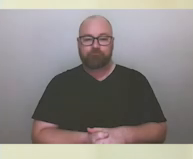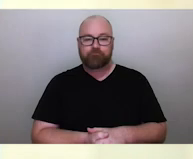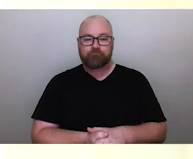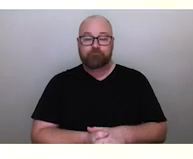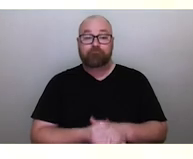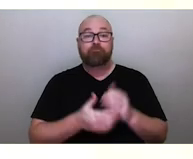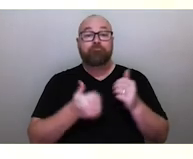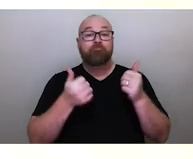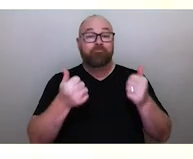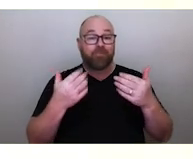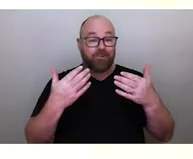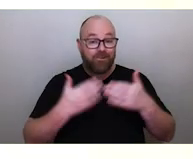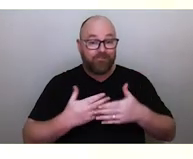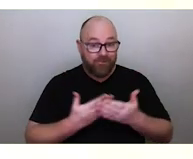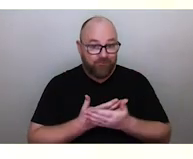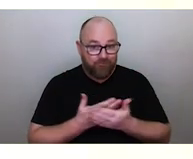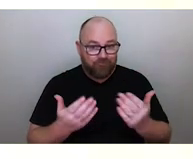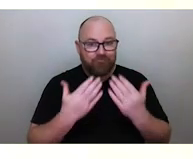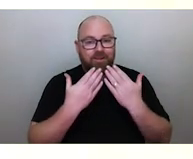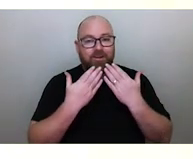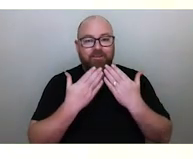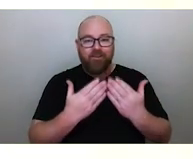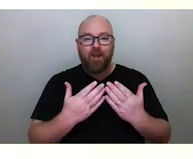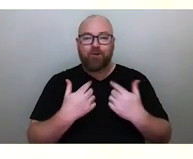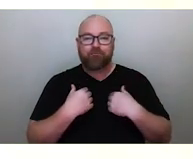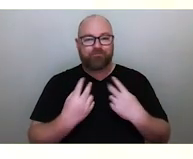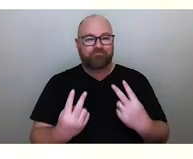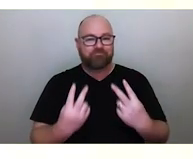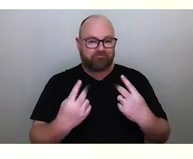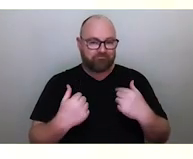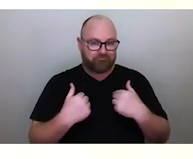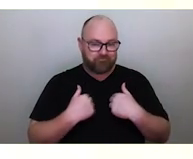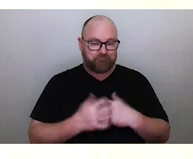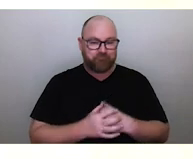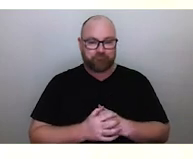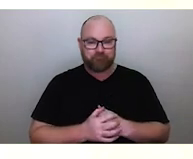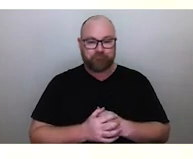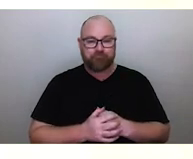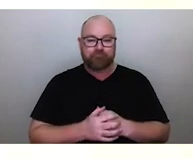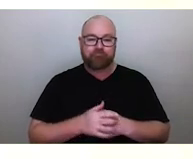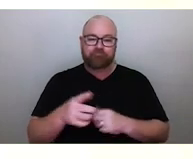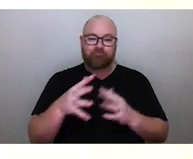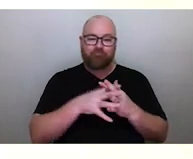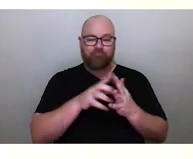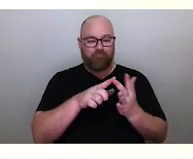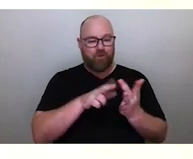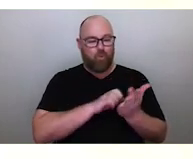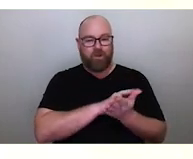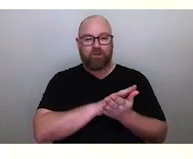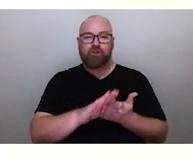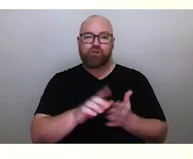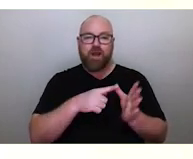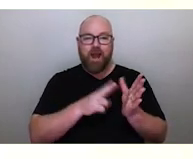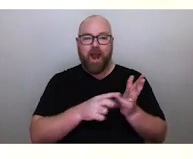Good evening, everyone, and thank you so much for joining me today on the Winch Annual Lecture for 2022.